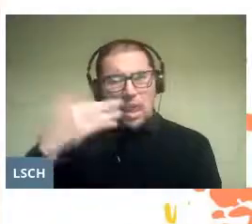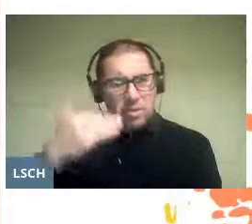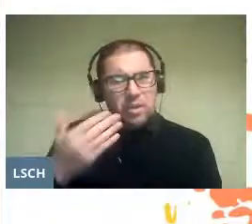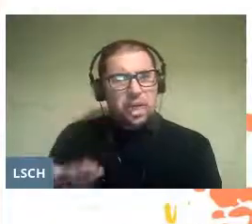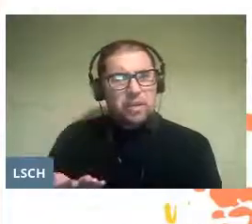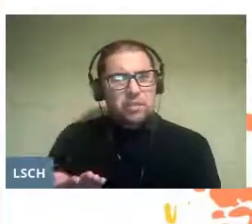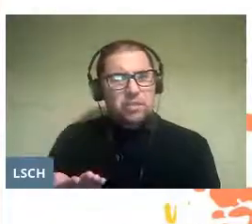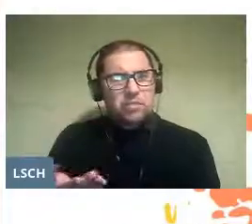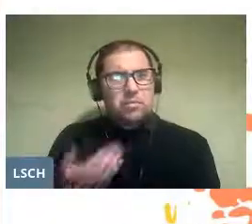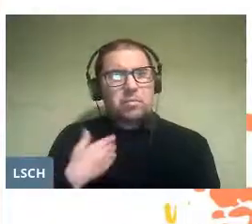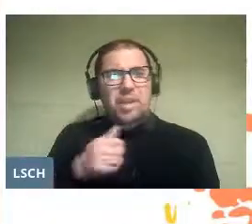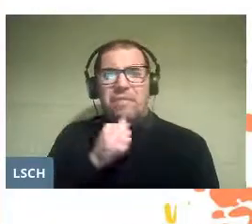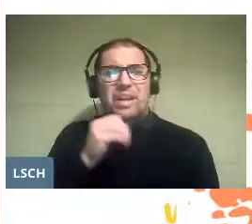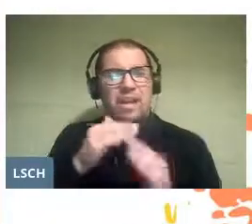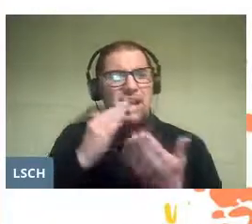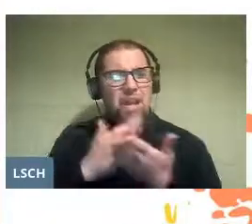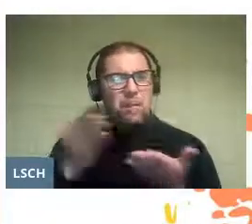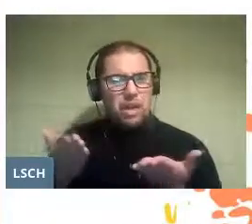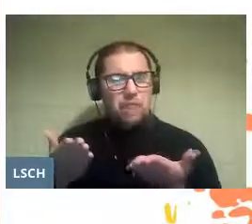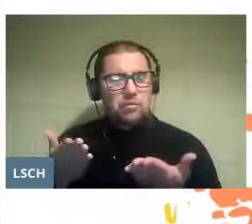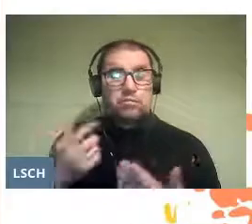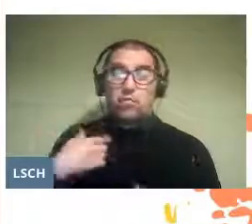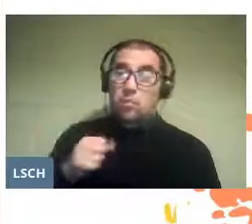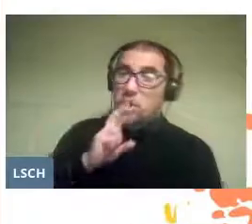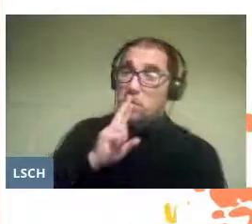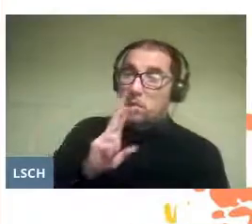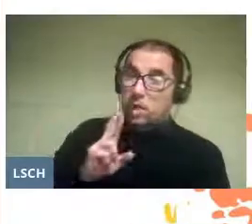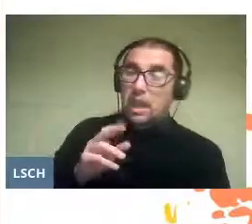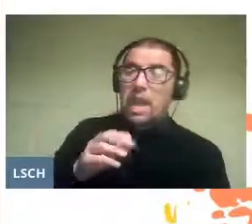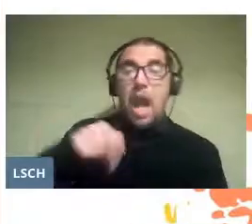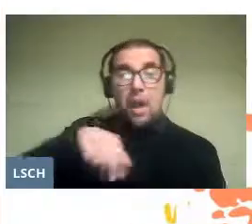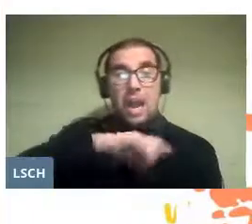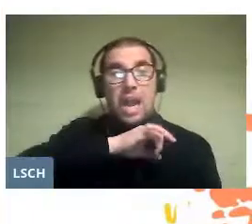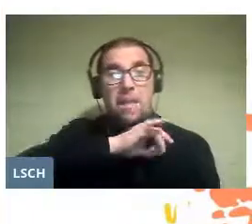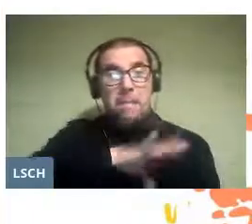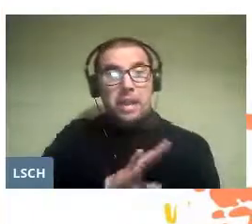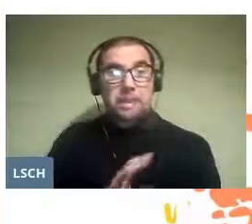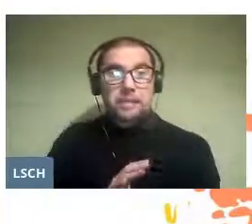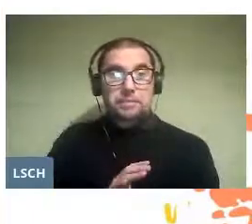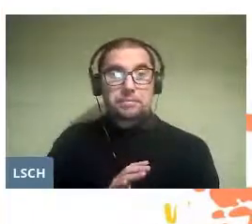One possible answer is that the country has not yet understood